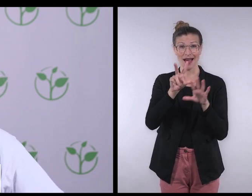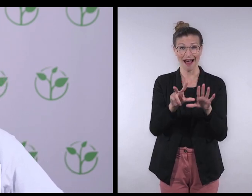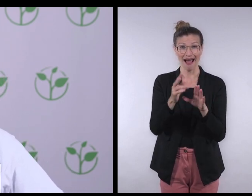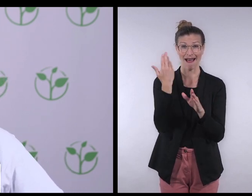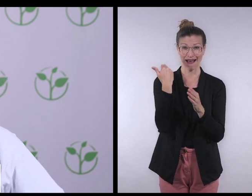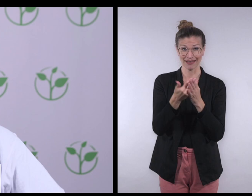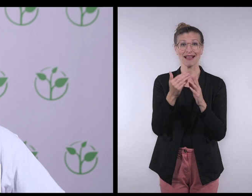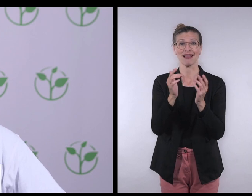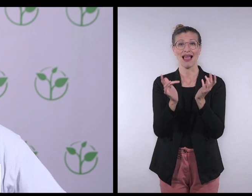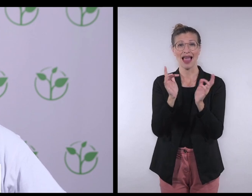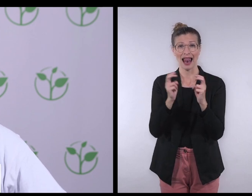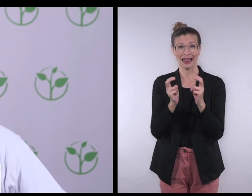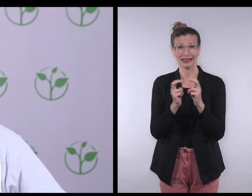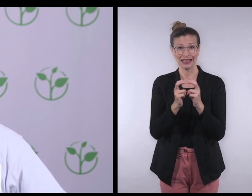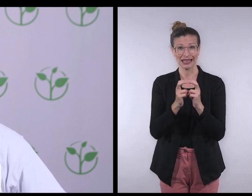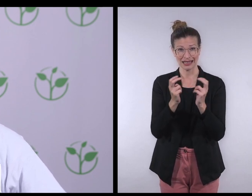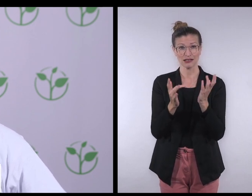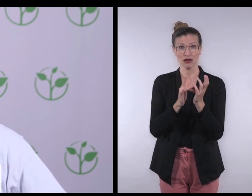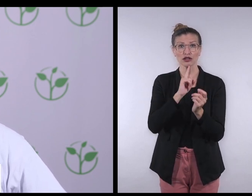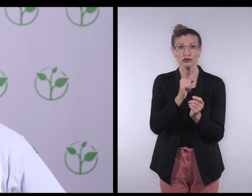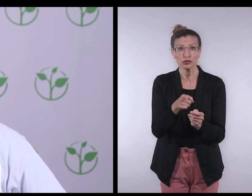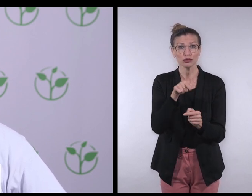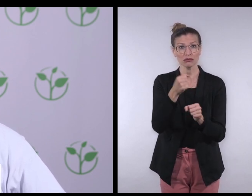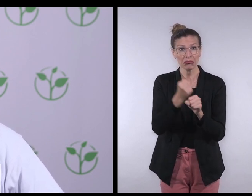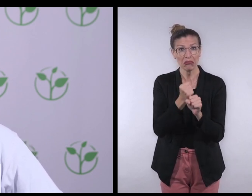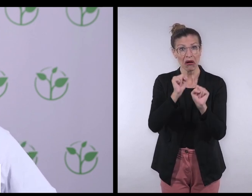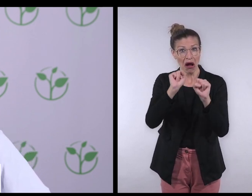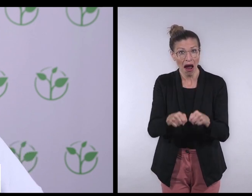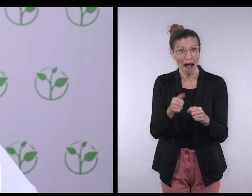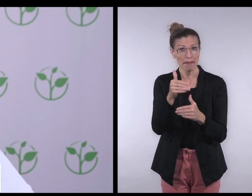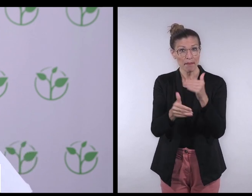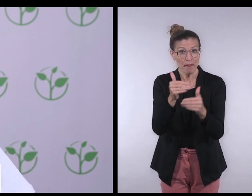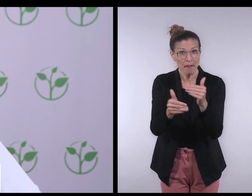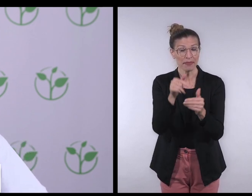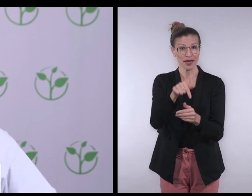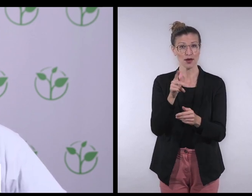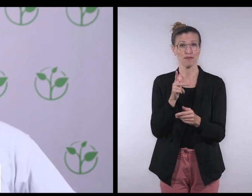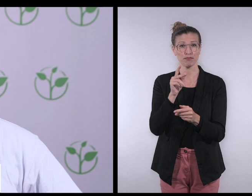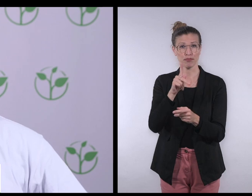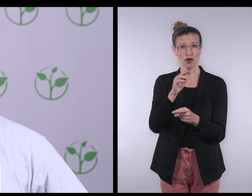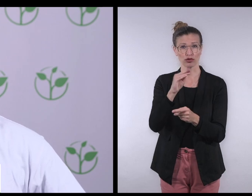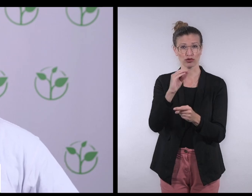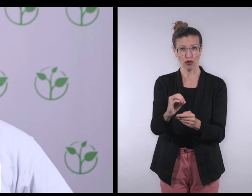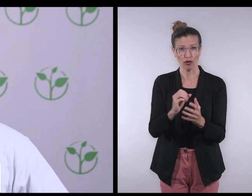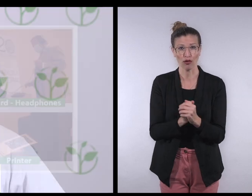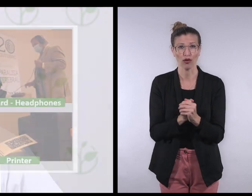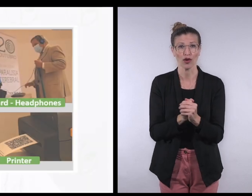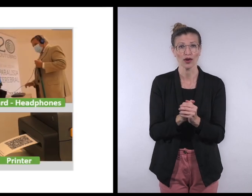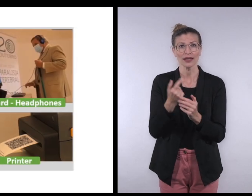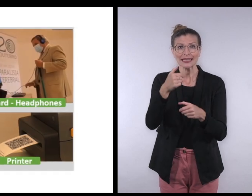in 2018 in real elections in the Association of Cerebral Palsy of Porto.